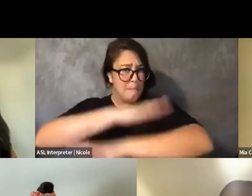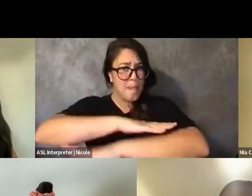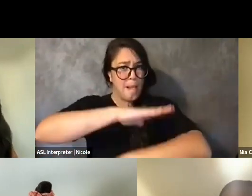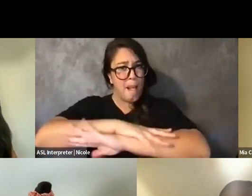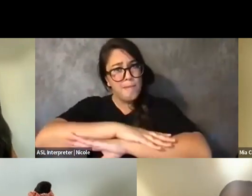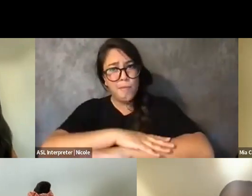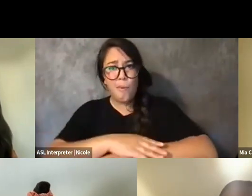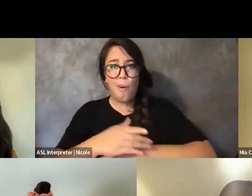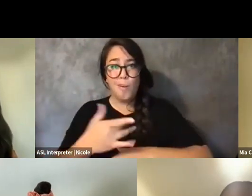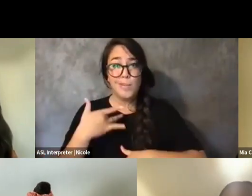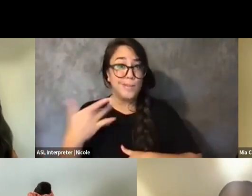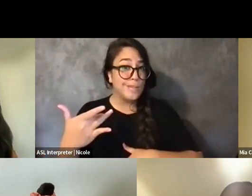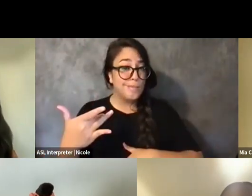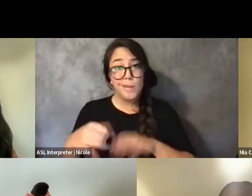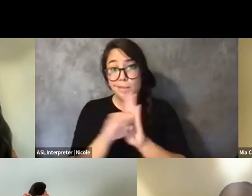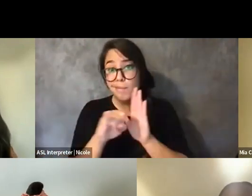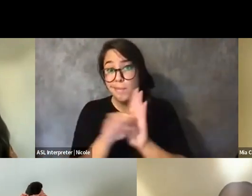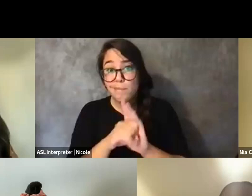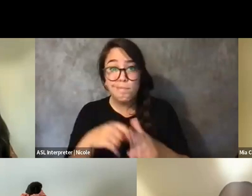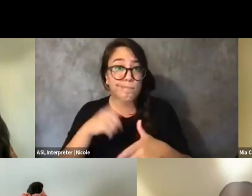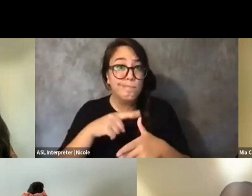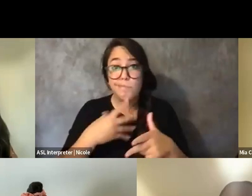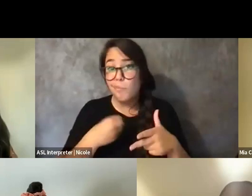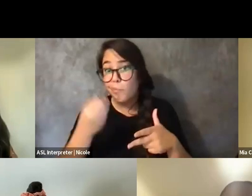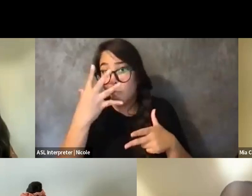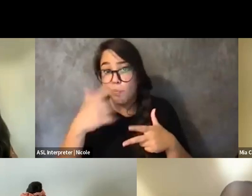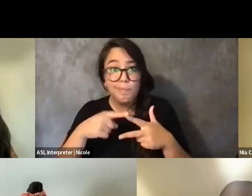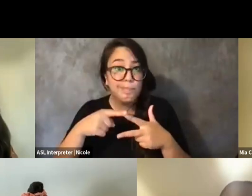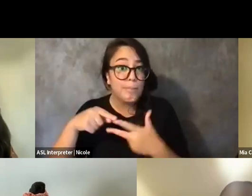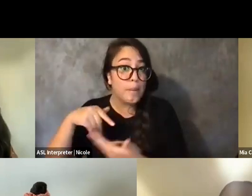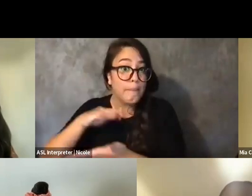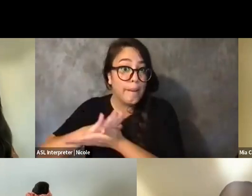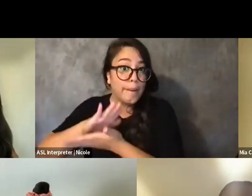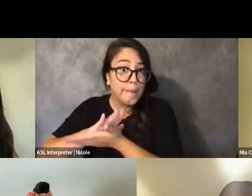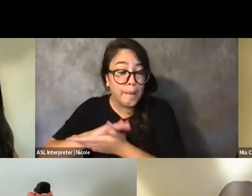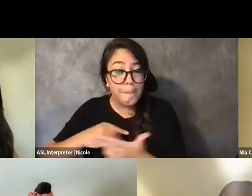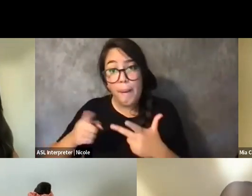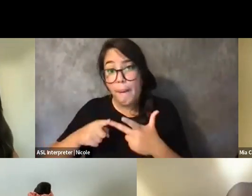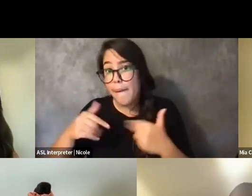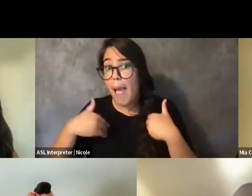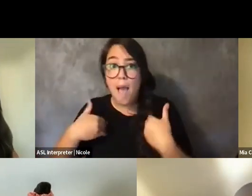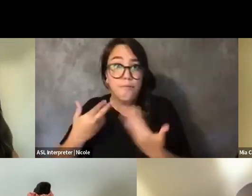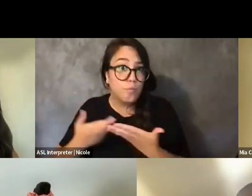Our academics have resources.